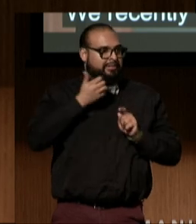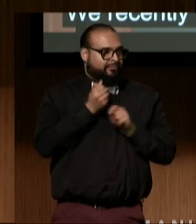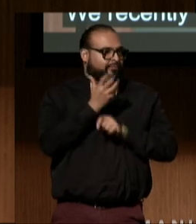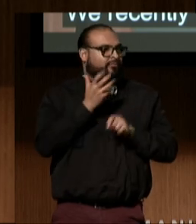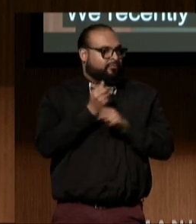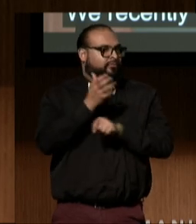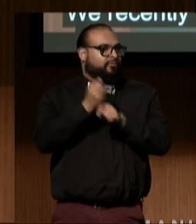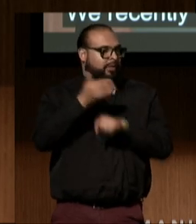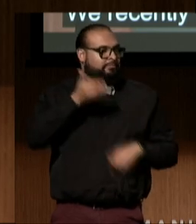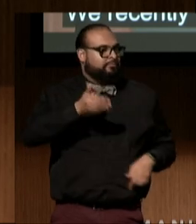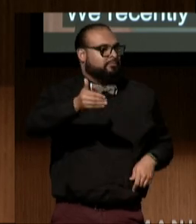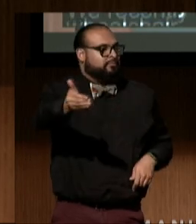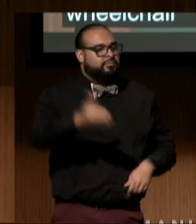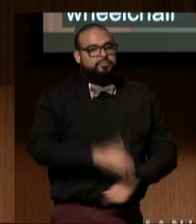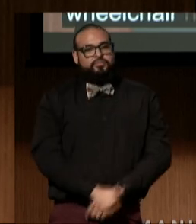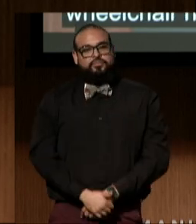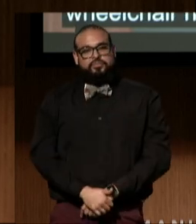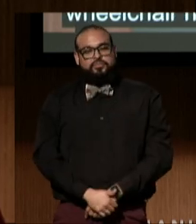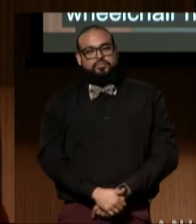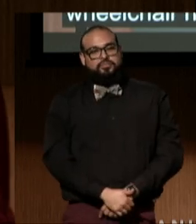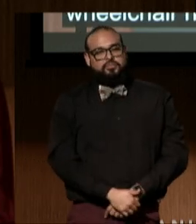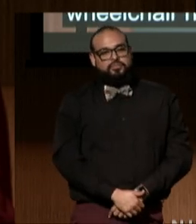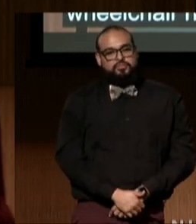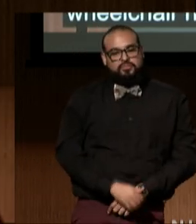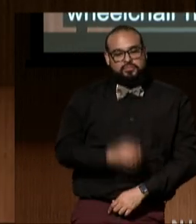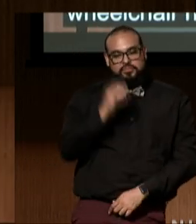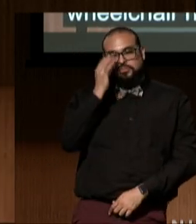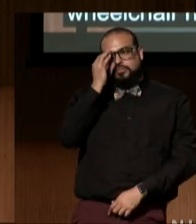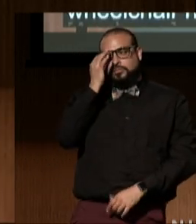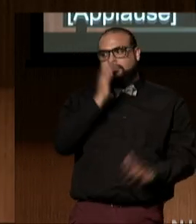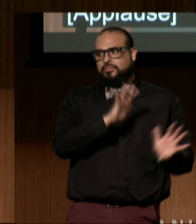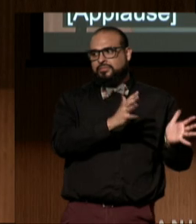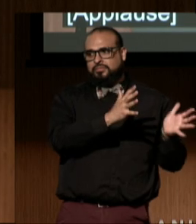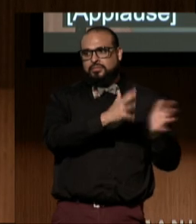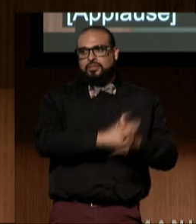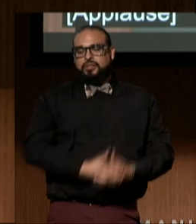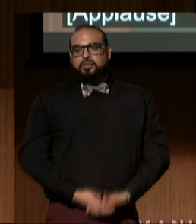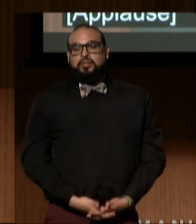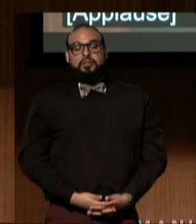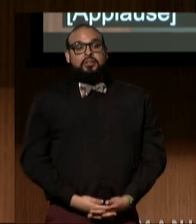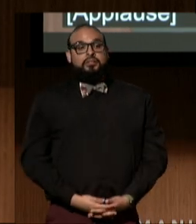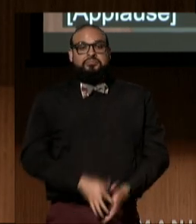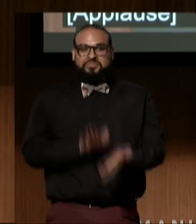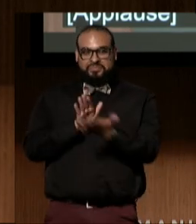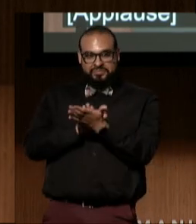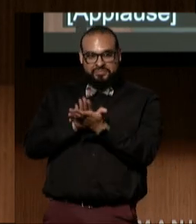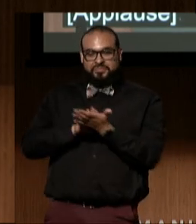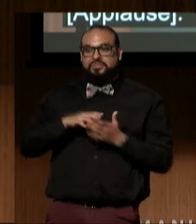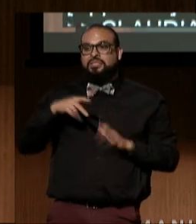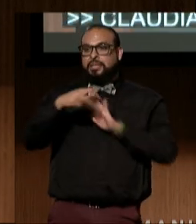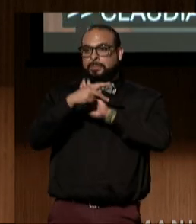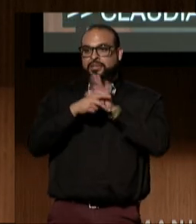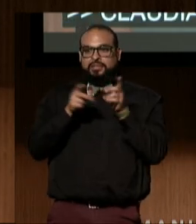(audience applauding) Shout out to policy director Silvia Yee